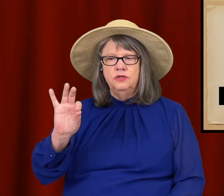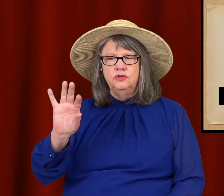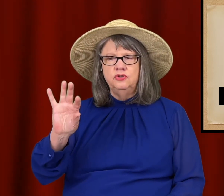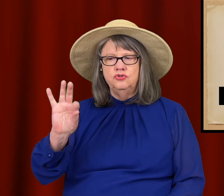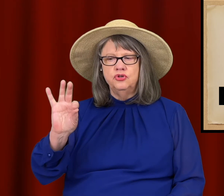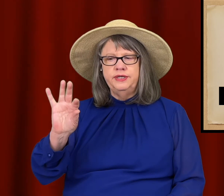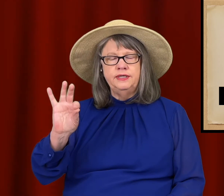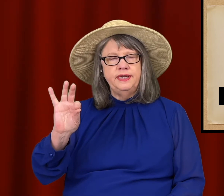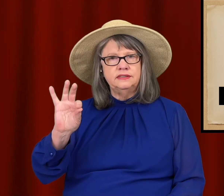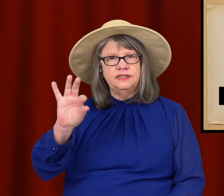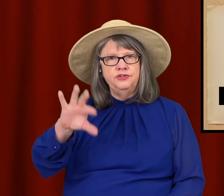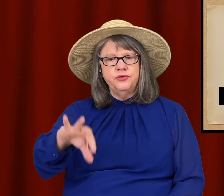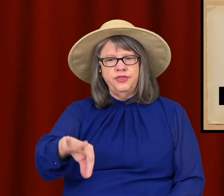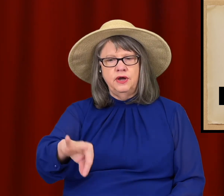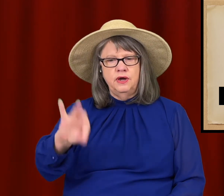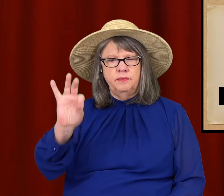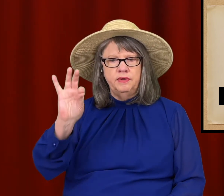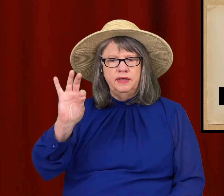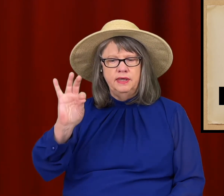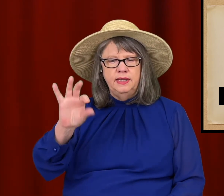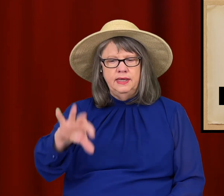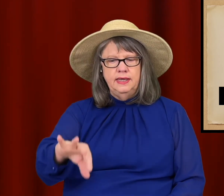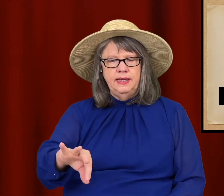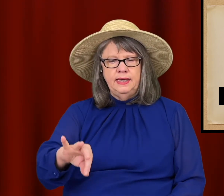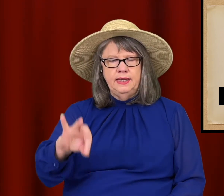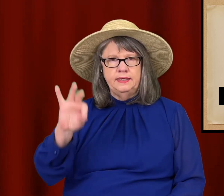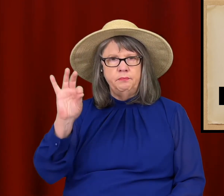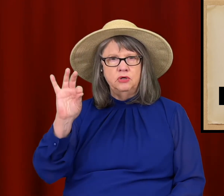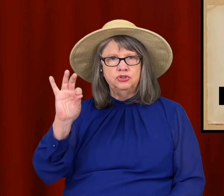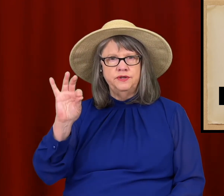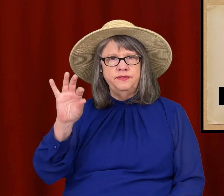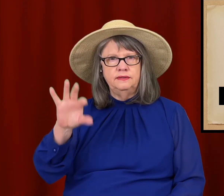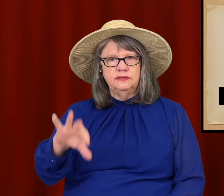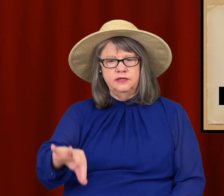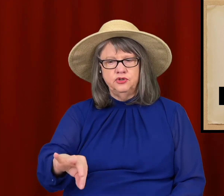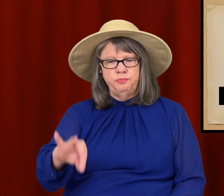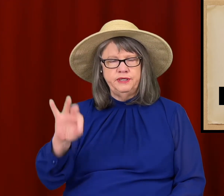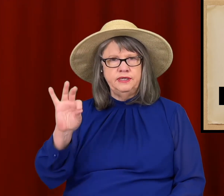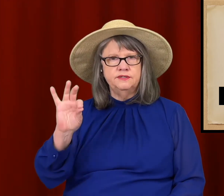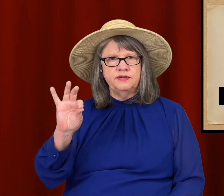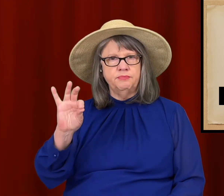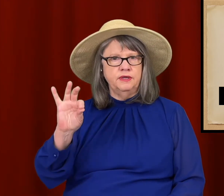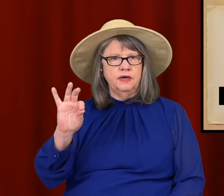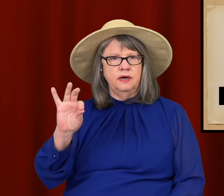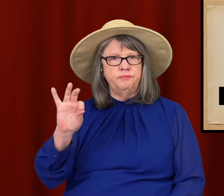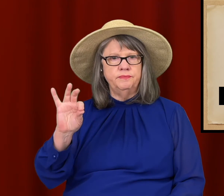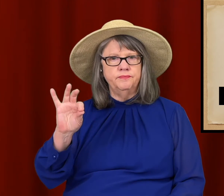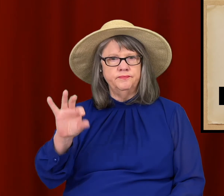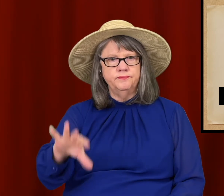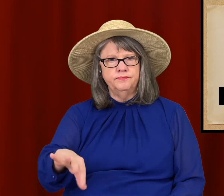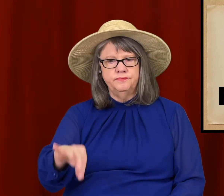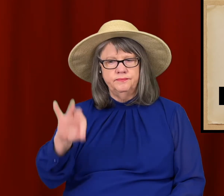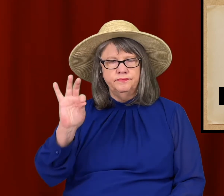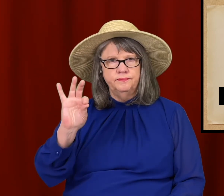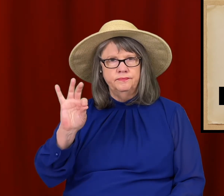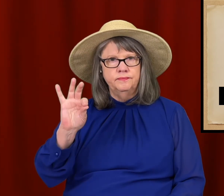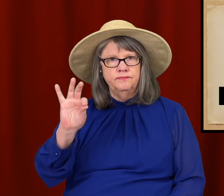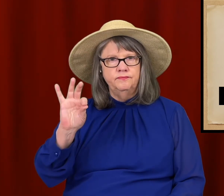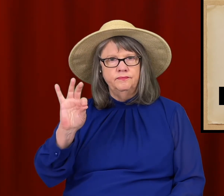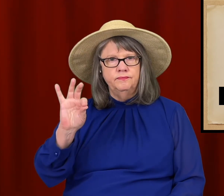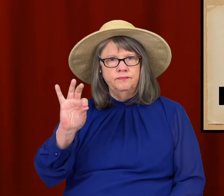Use your index and your thumb and motion like you're picking something up.